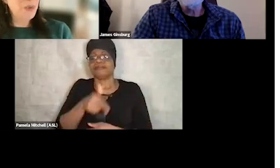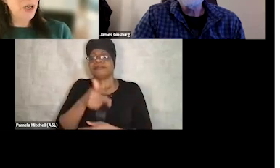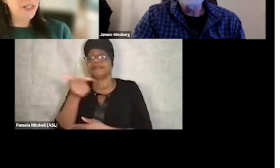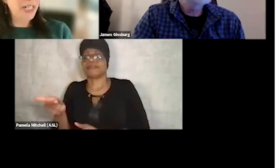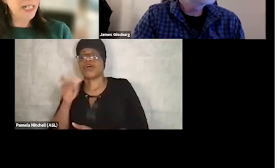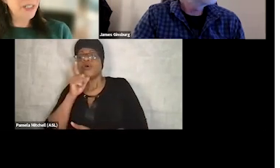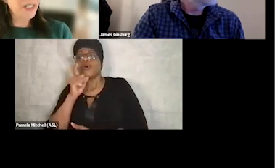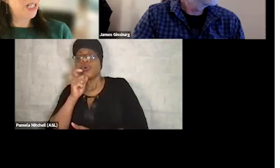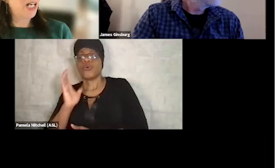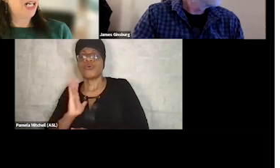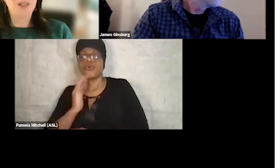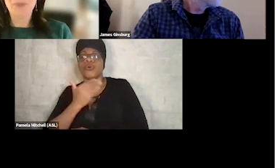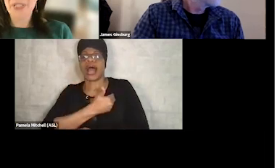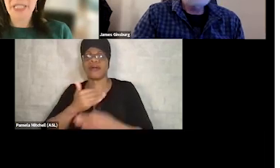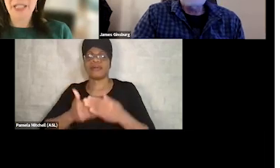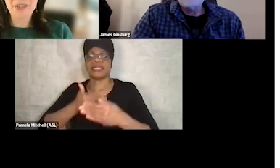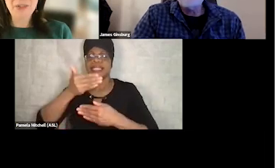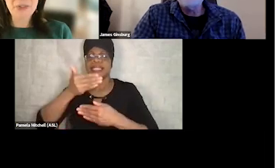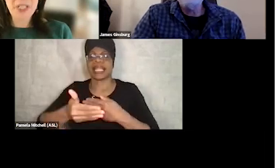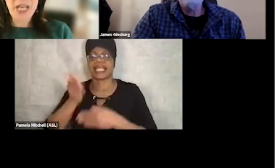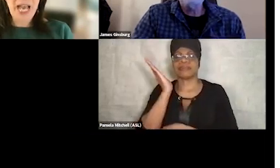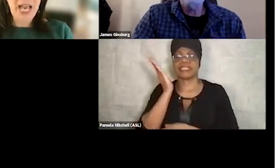to our next presenters,